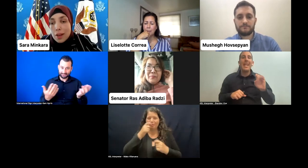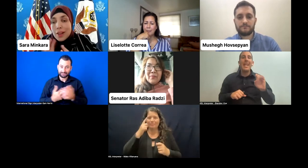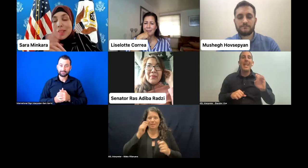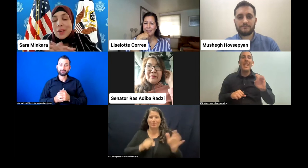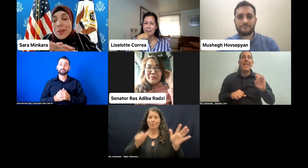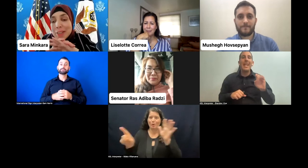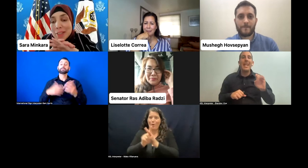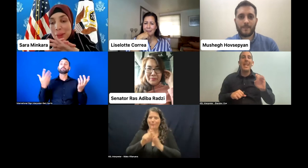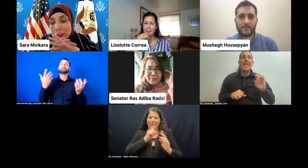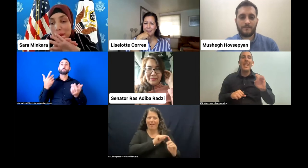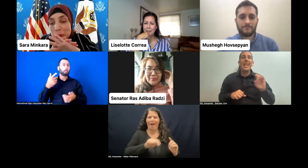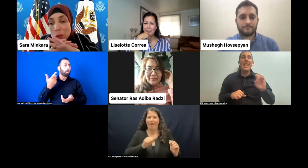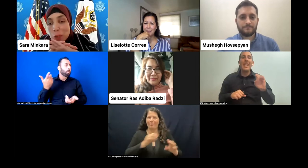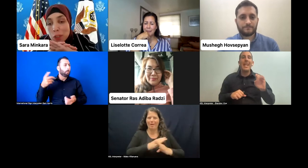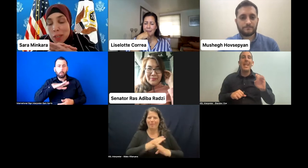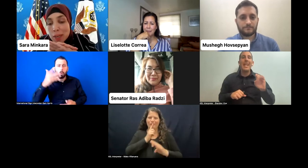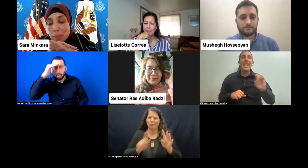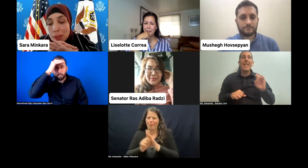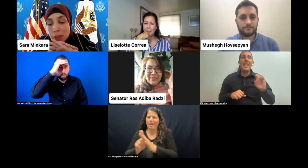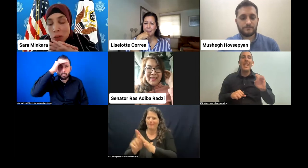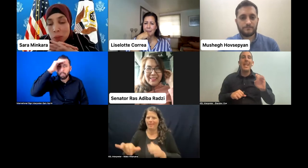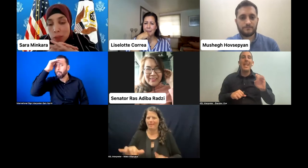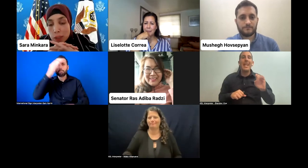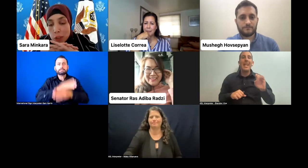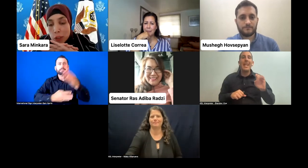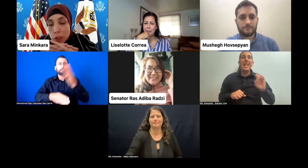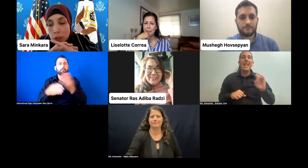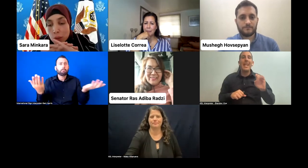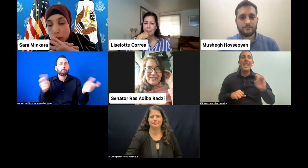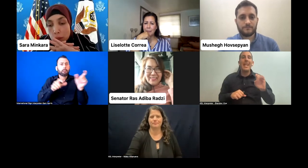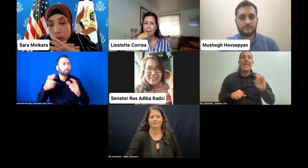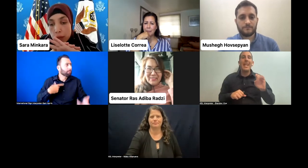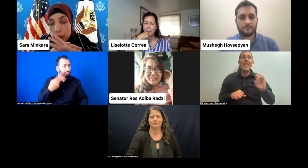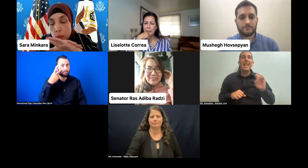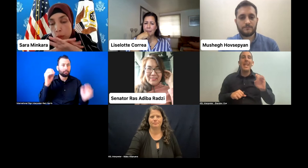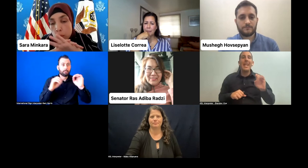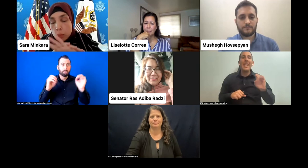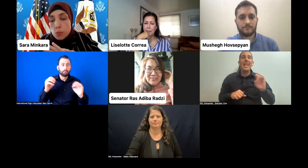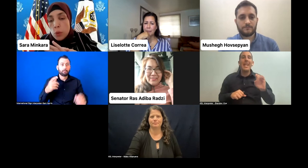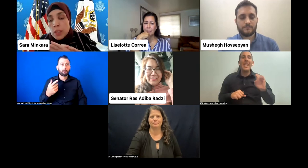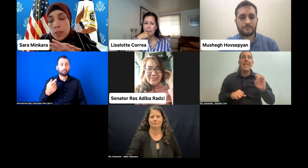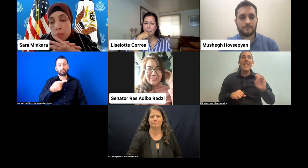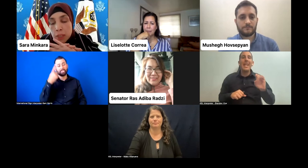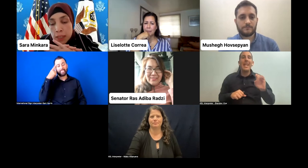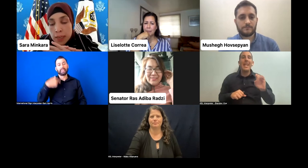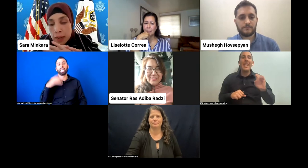Senator Adiba, thank you so much. And to your point on media-- and I mean,